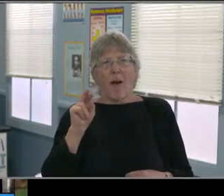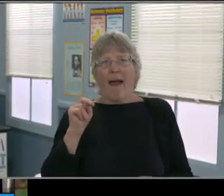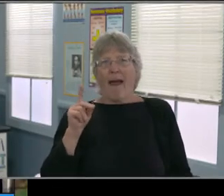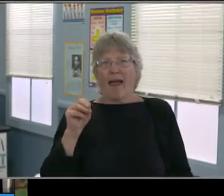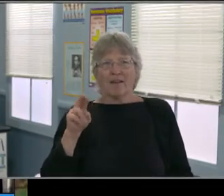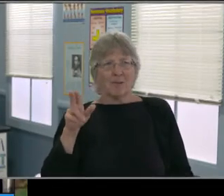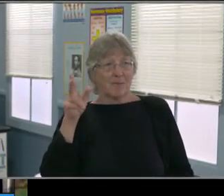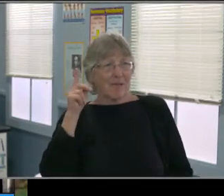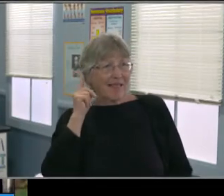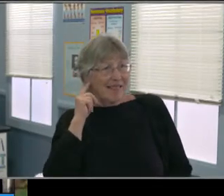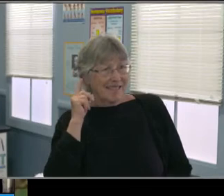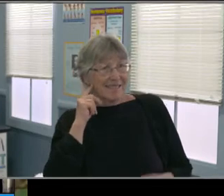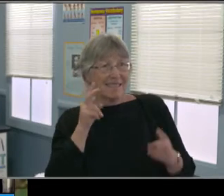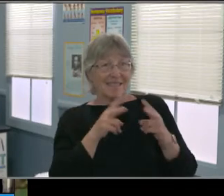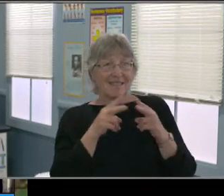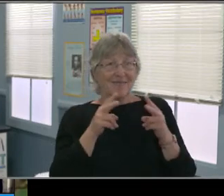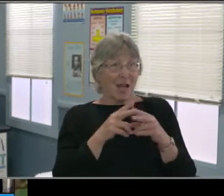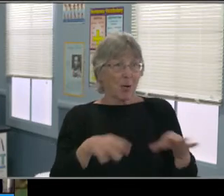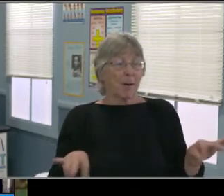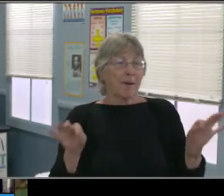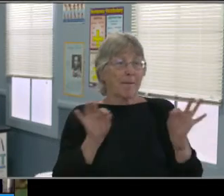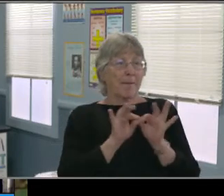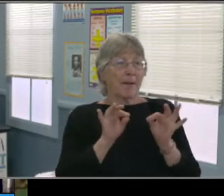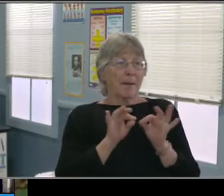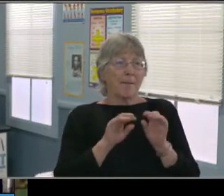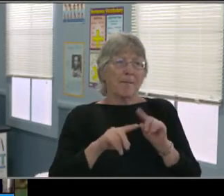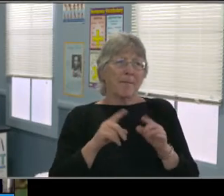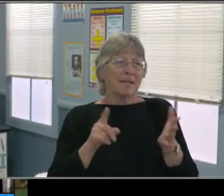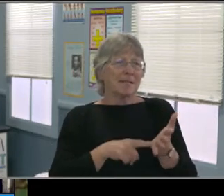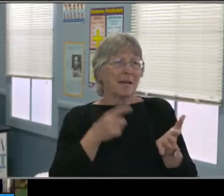Hi. [All] Hi. How are you?